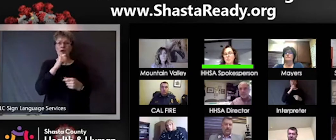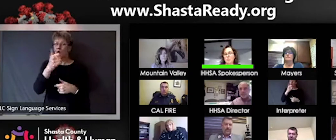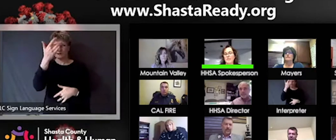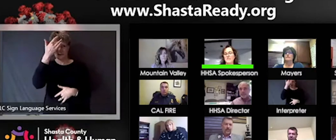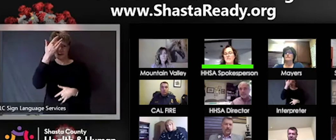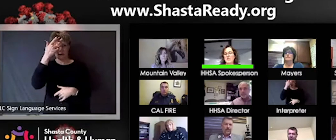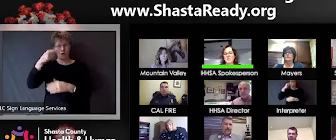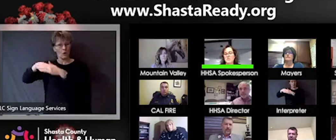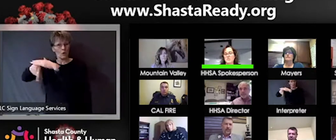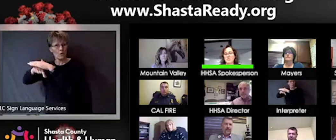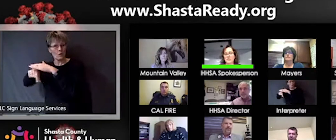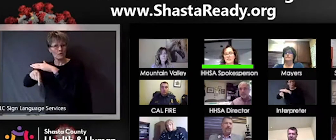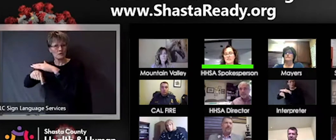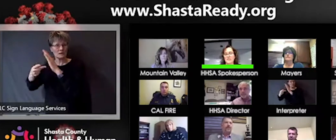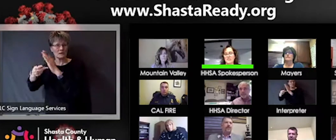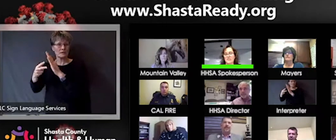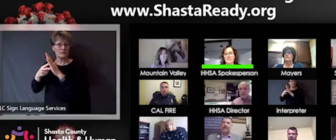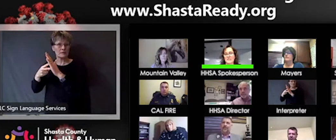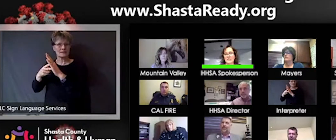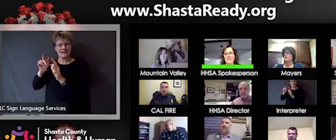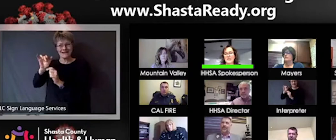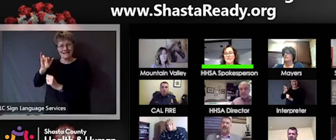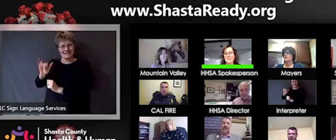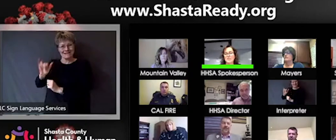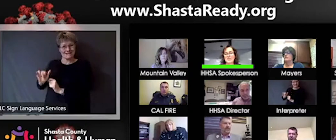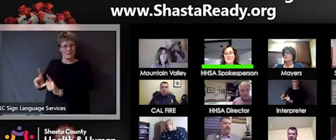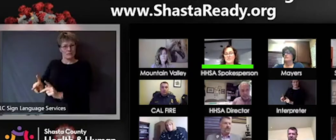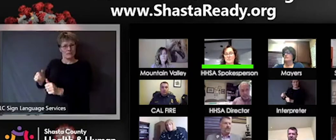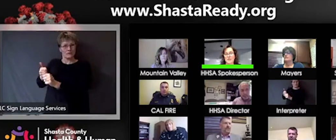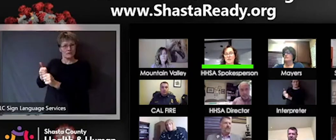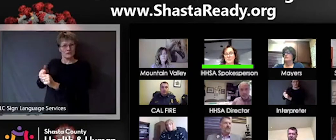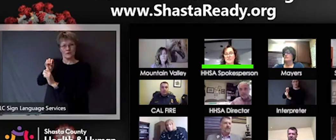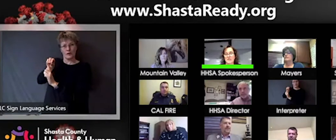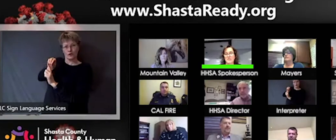the movement of people who were exposed to a contagious disease to see if they